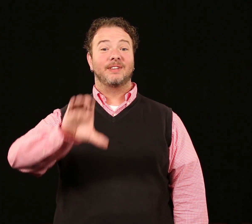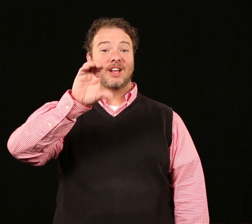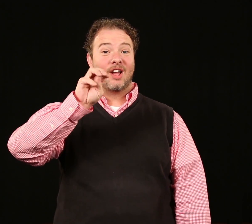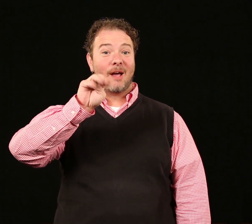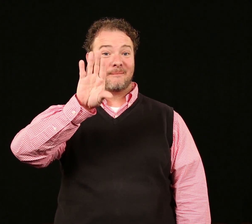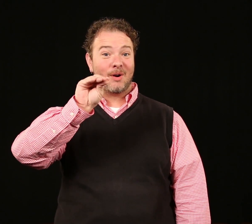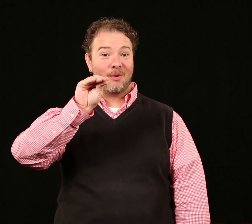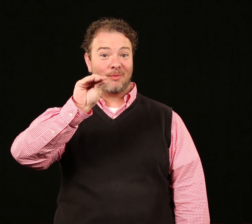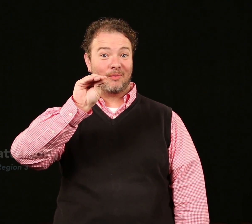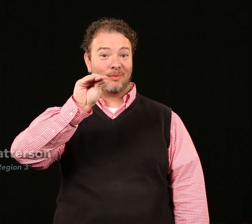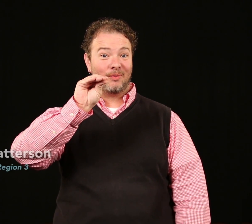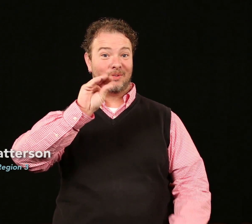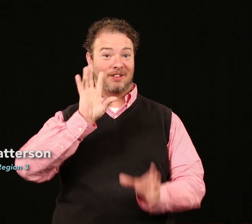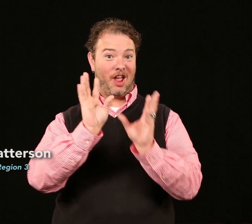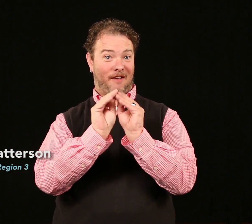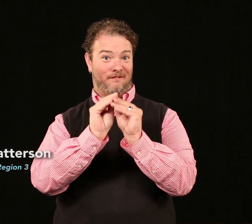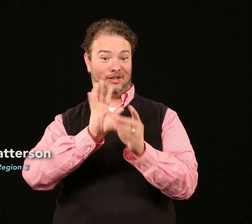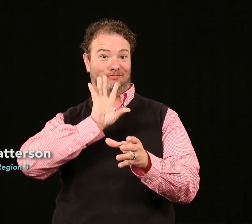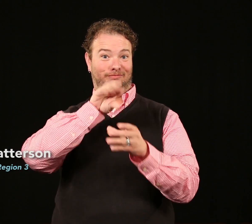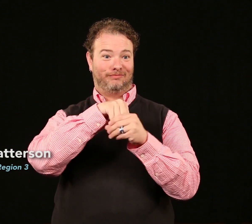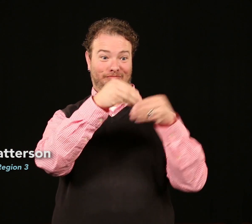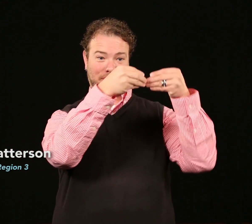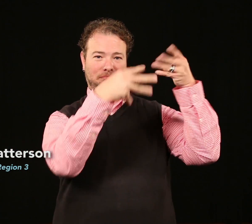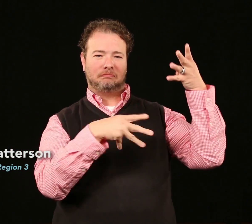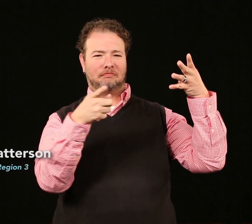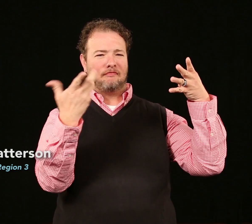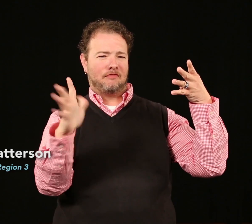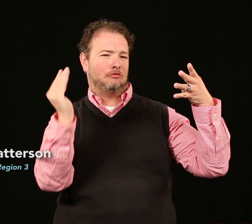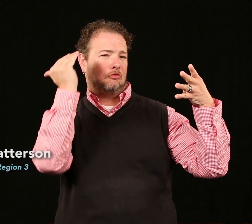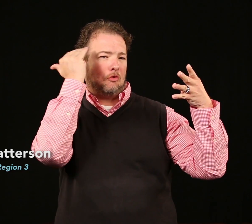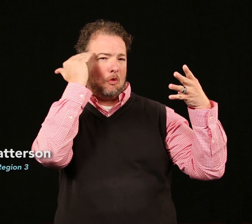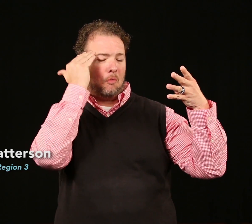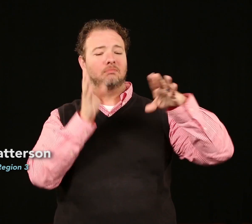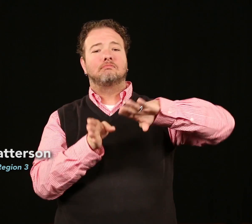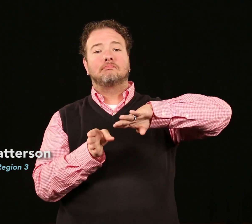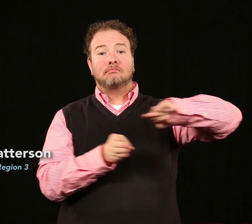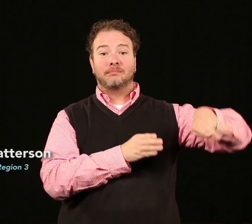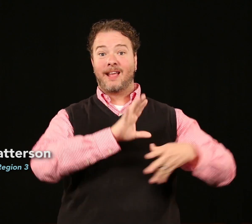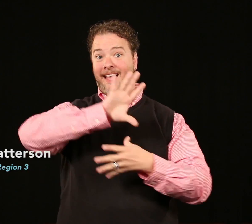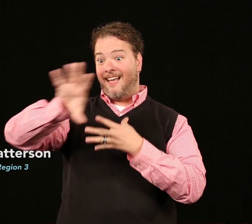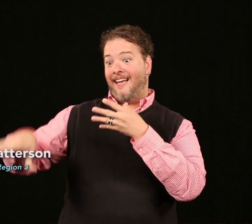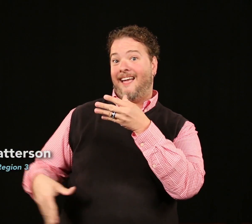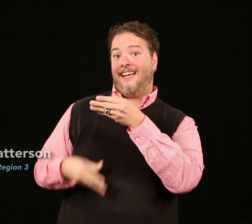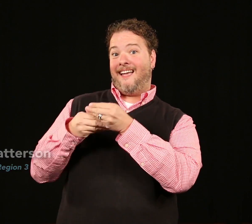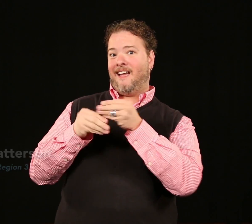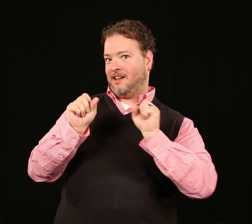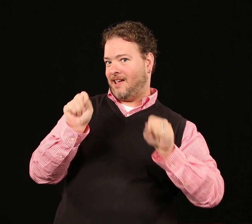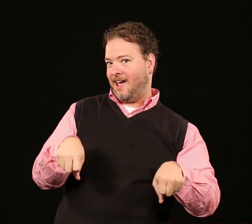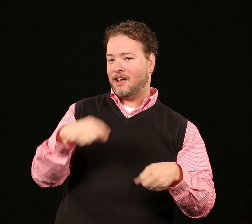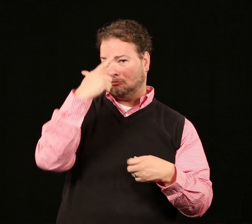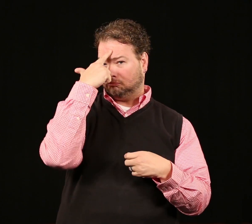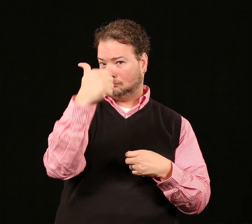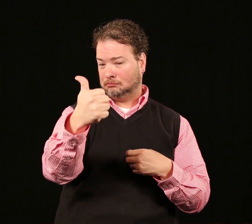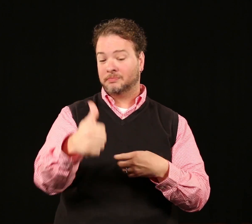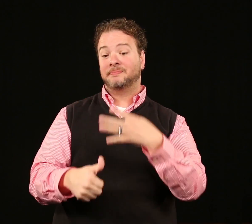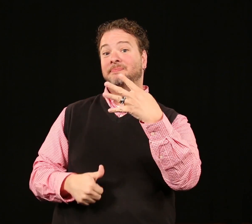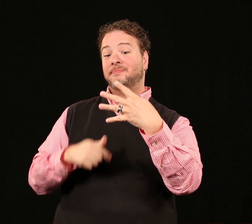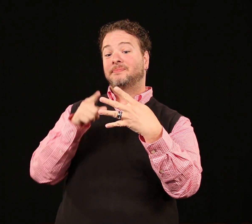You already know which events are included in the combo registration I’m here to discuss what additional optional events you can purchase!